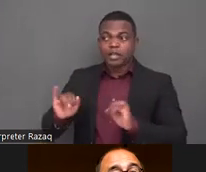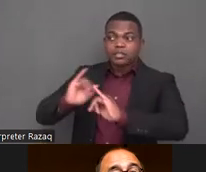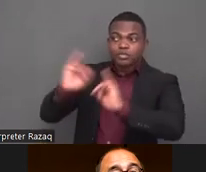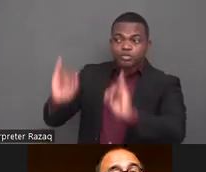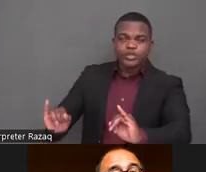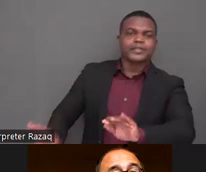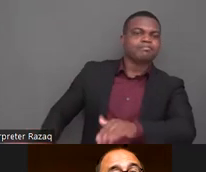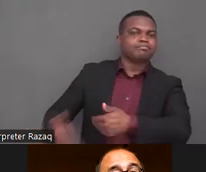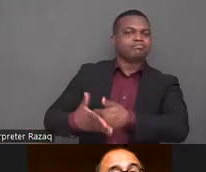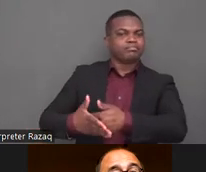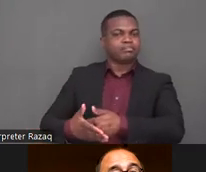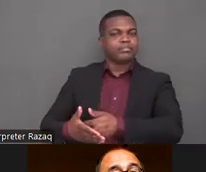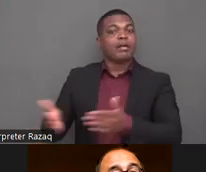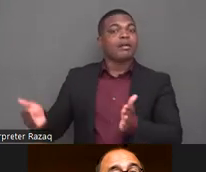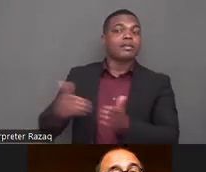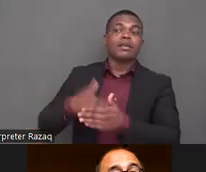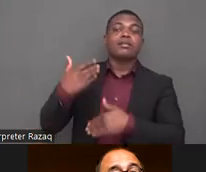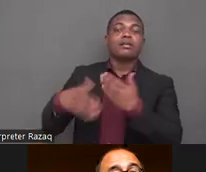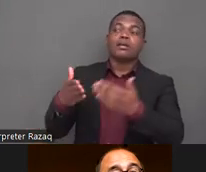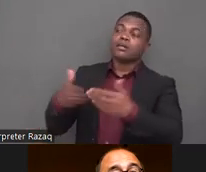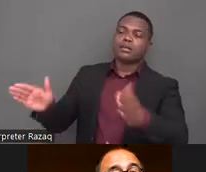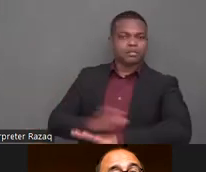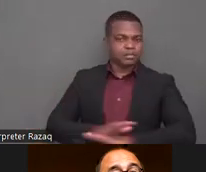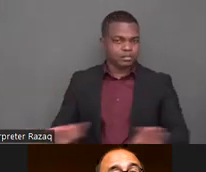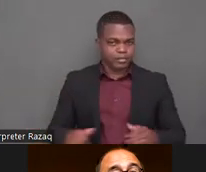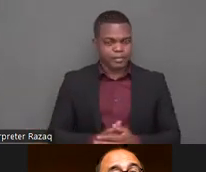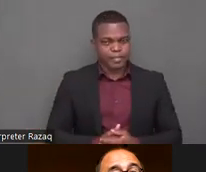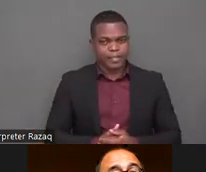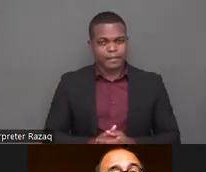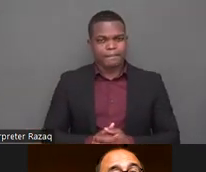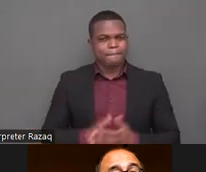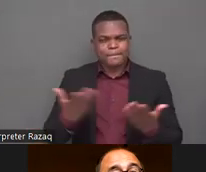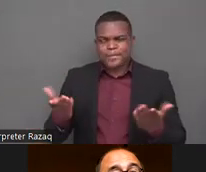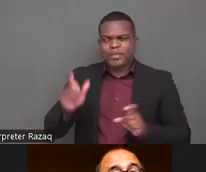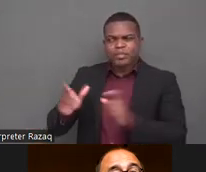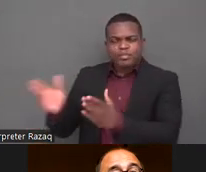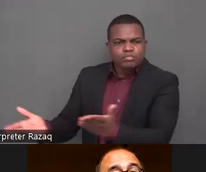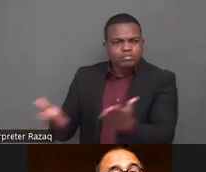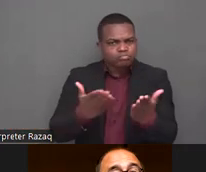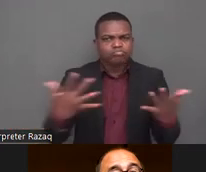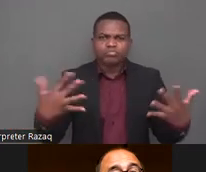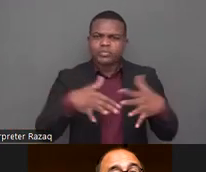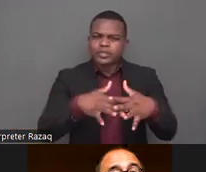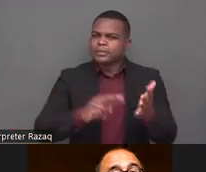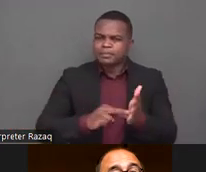legal capacity liberty property opportunities for work and schooling that were cut short